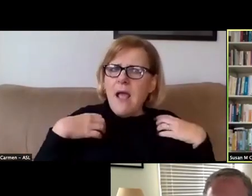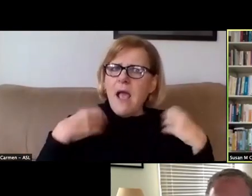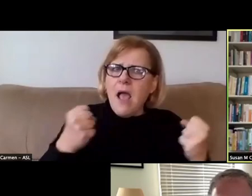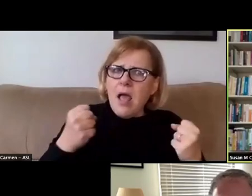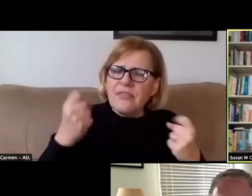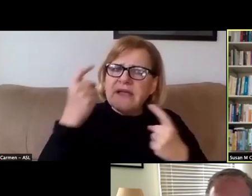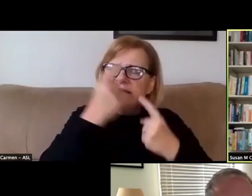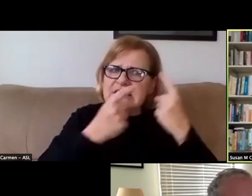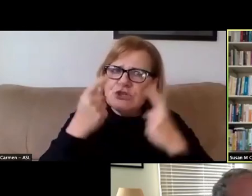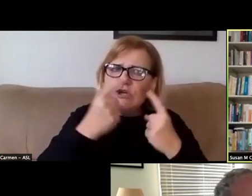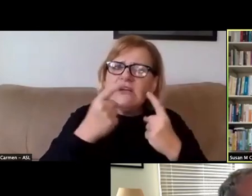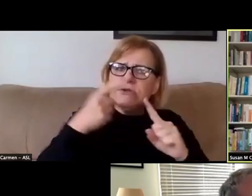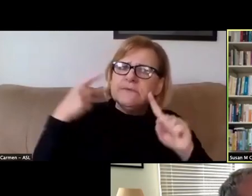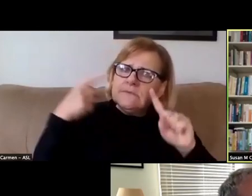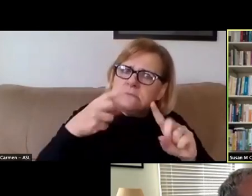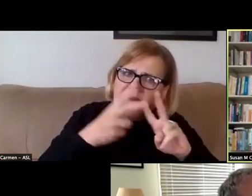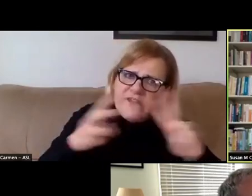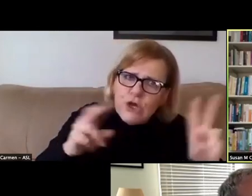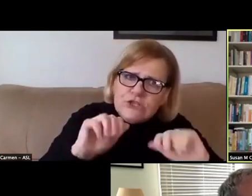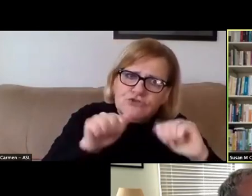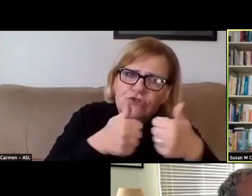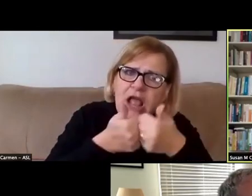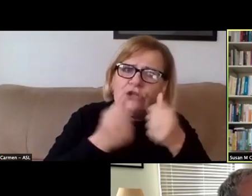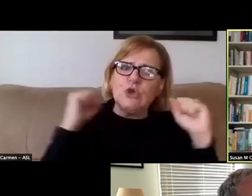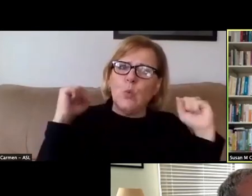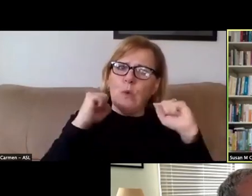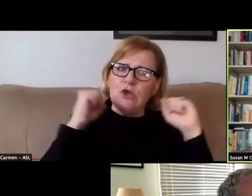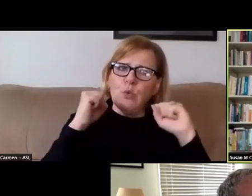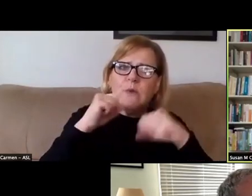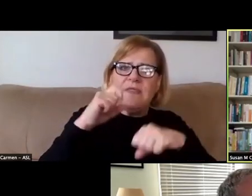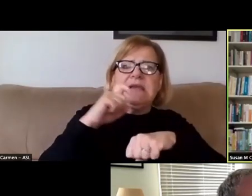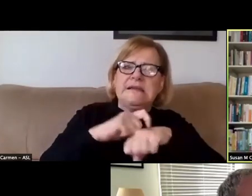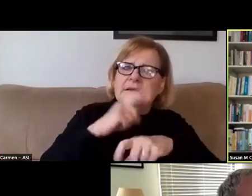point to a very challenging winter with a need for prudence.